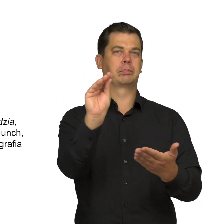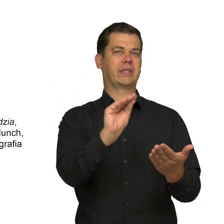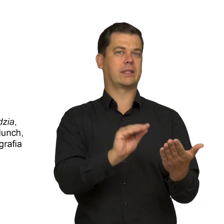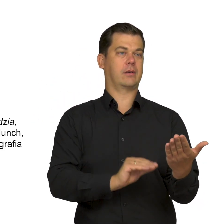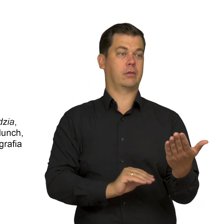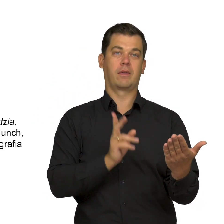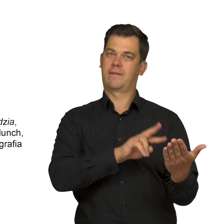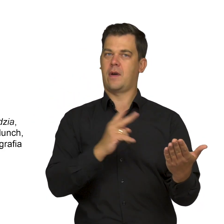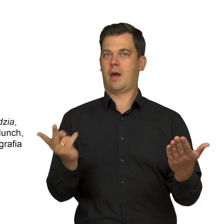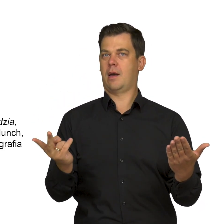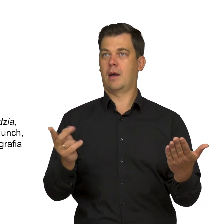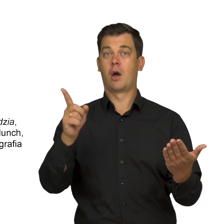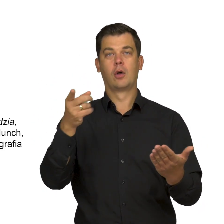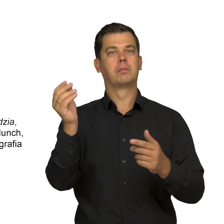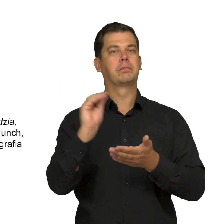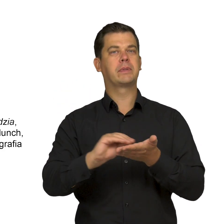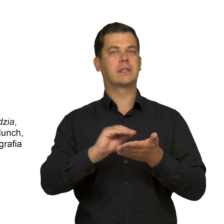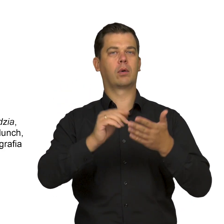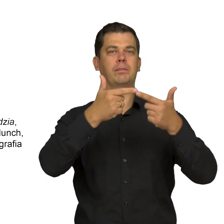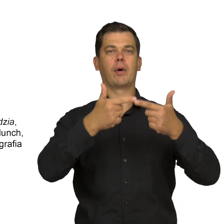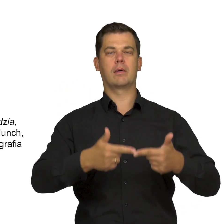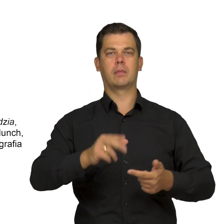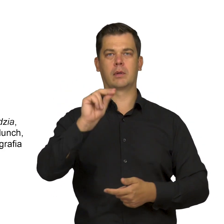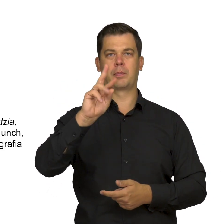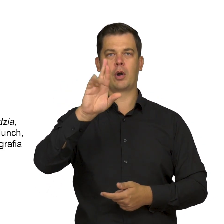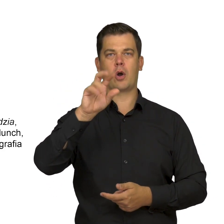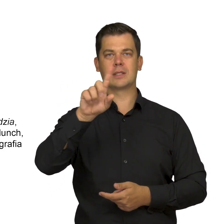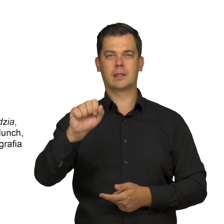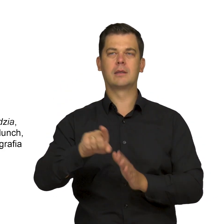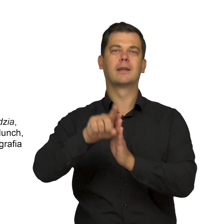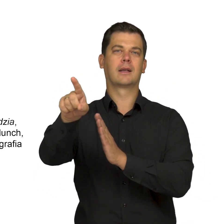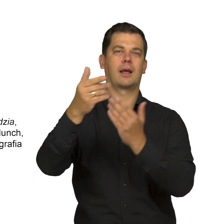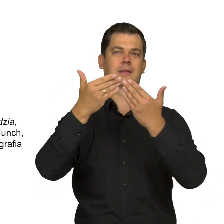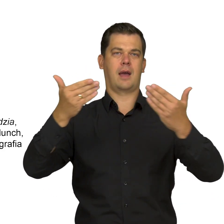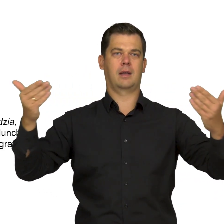was also a writer – and this prose poem was created for the theatre in Oslo.